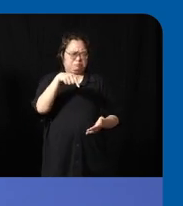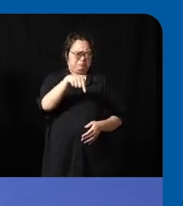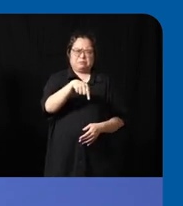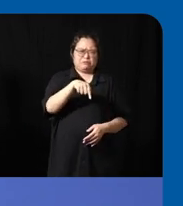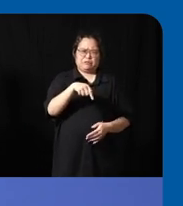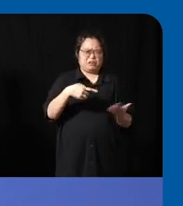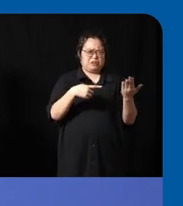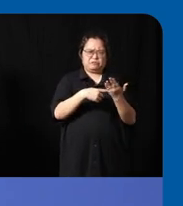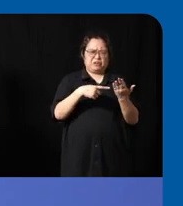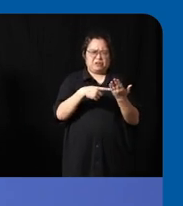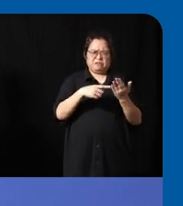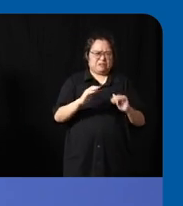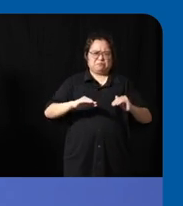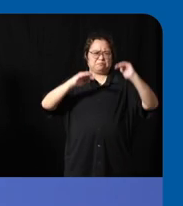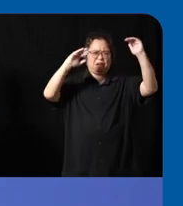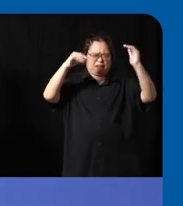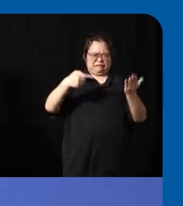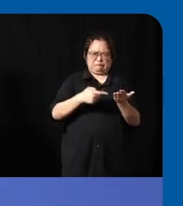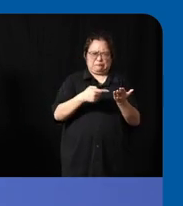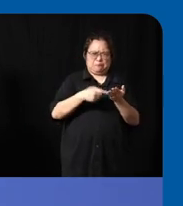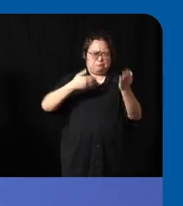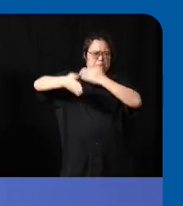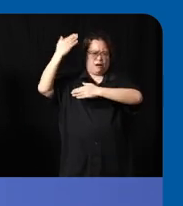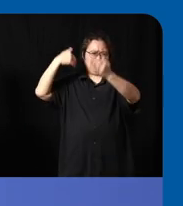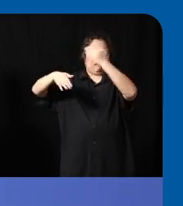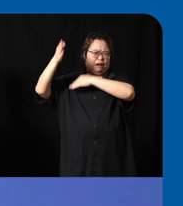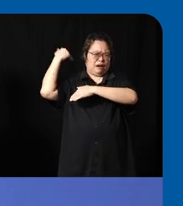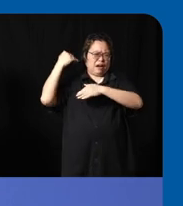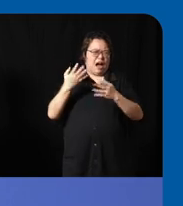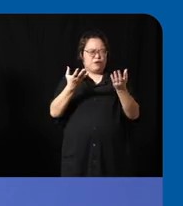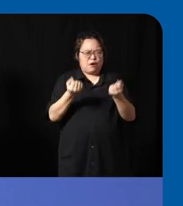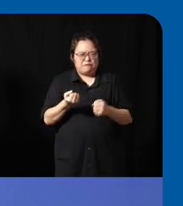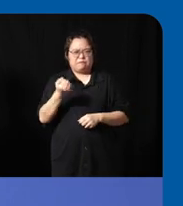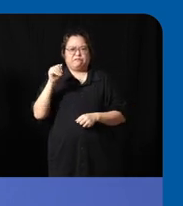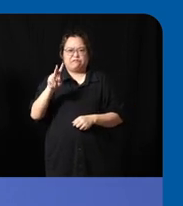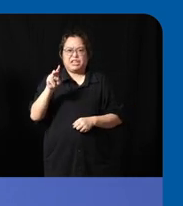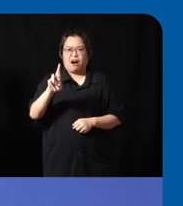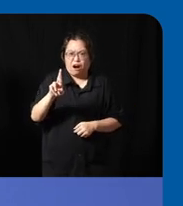goes backwards in time we want something to do with VR we want something that pushes technology